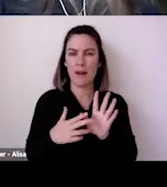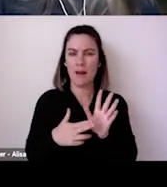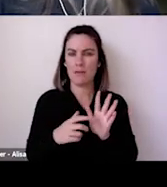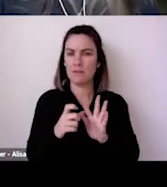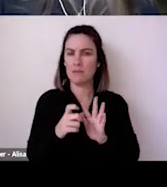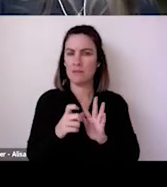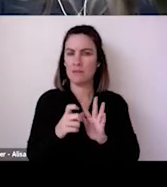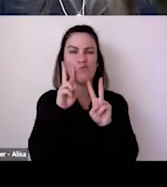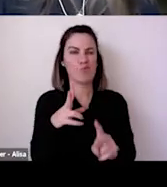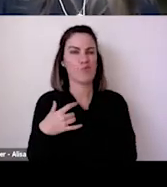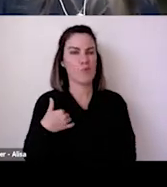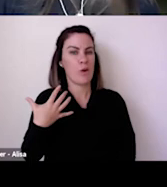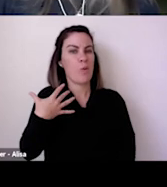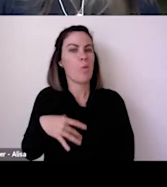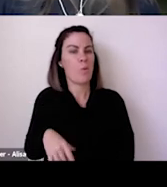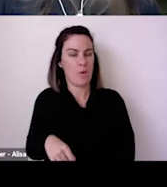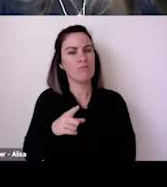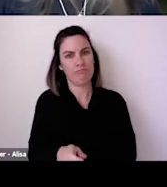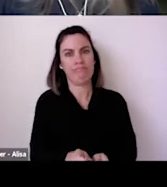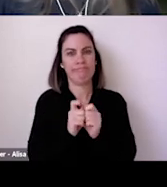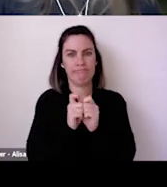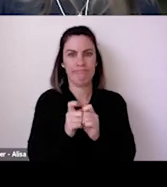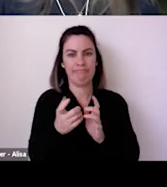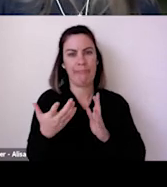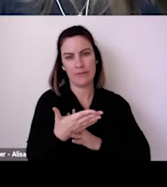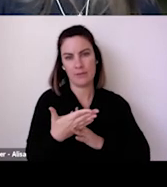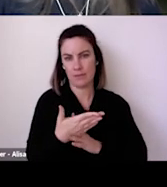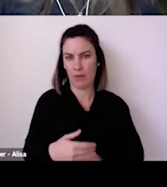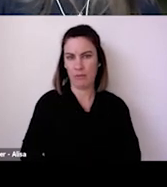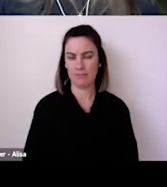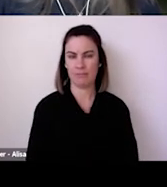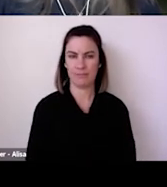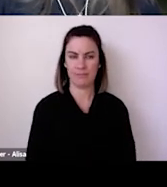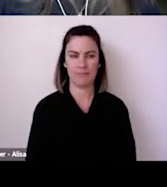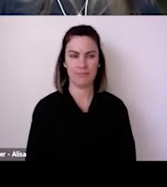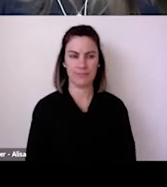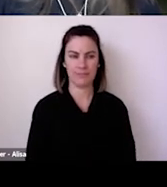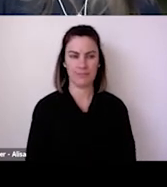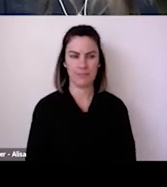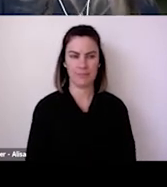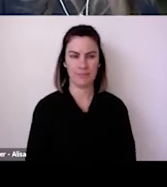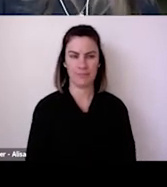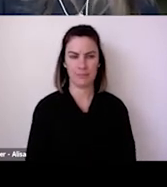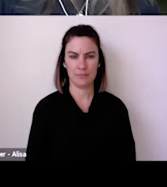So we just have to be open to scenarios that we've not considered.